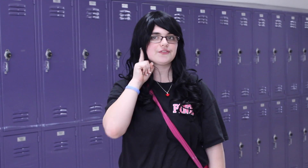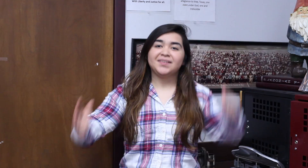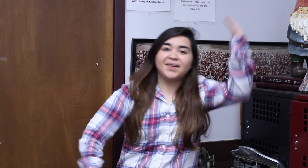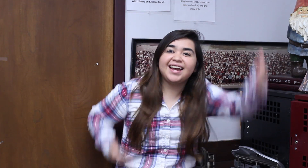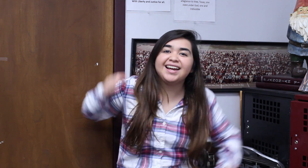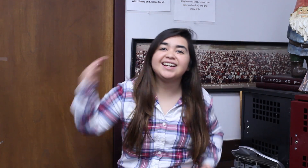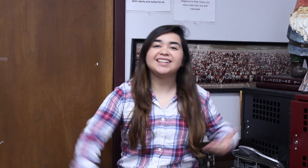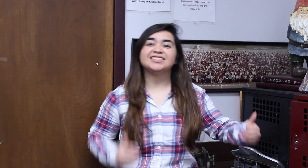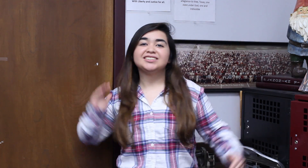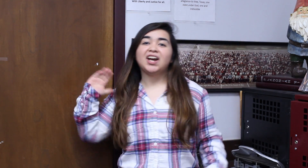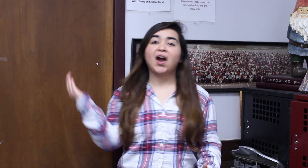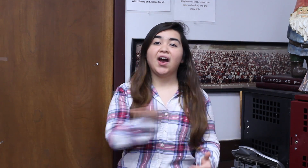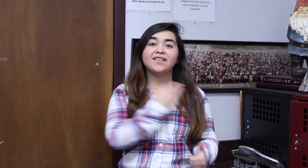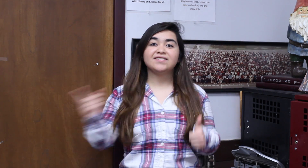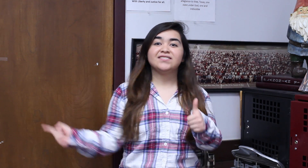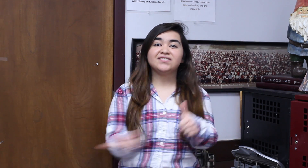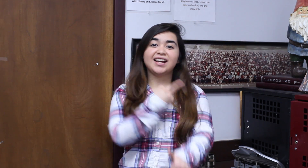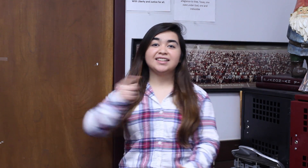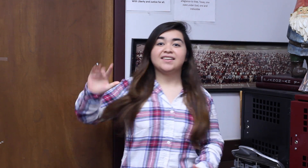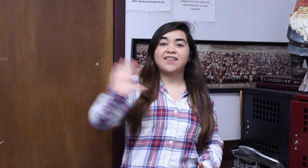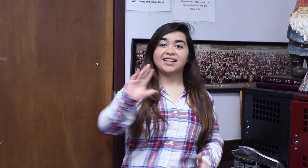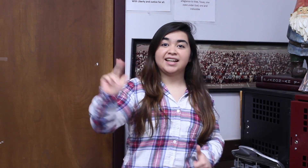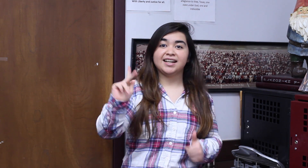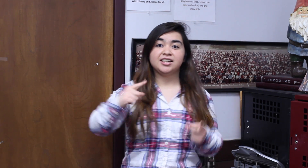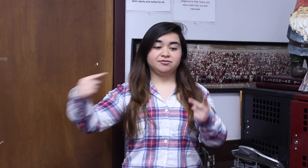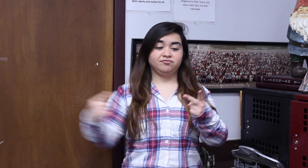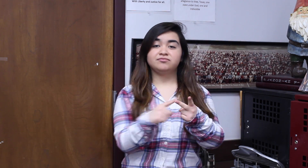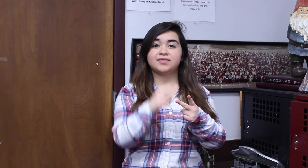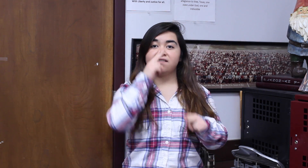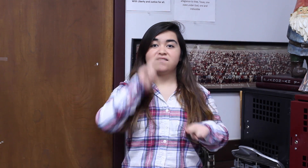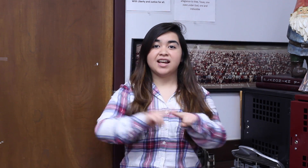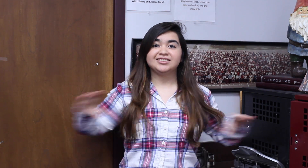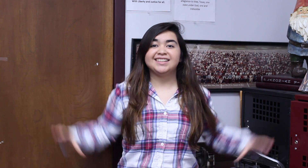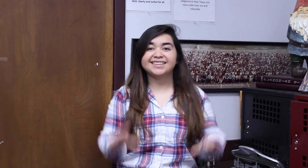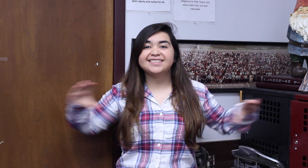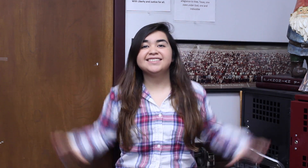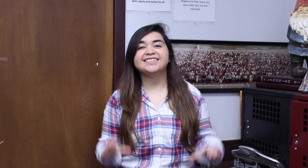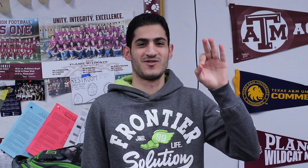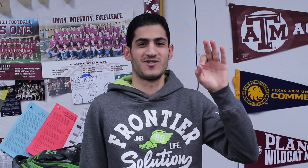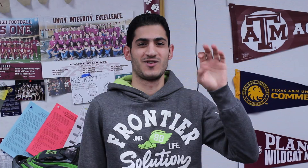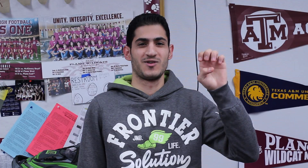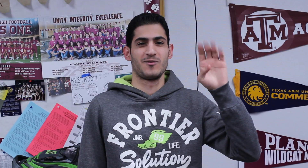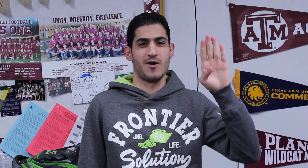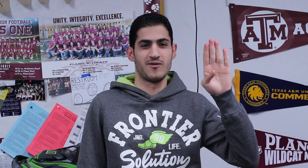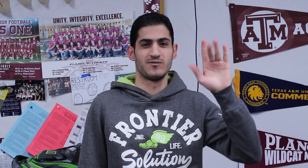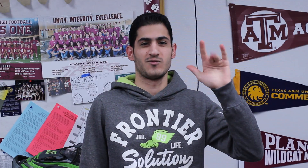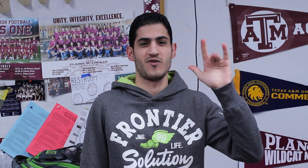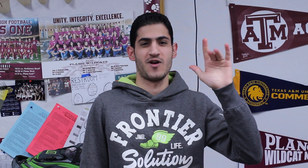We are hosting our first ever 5k and Fun Run on February 25th